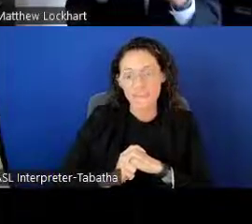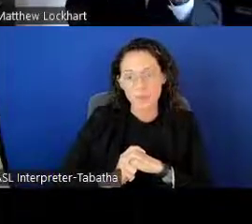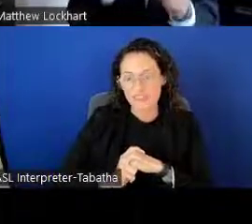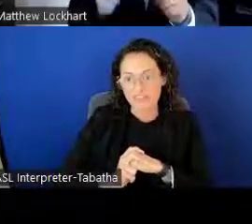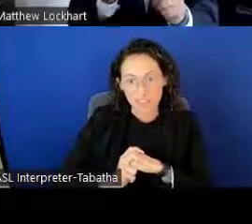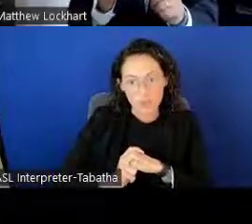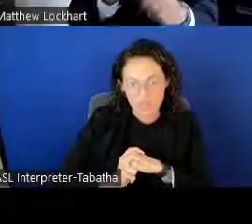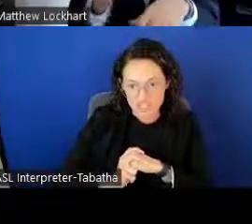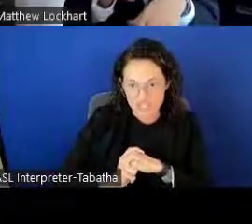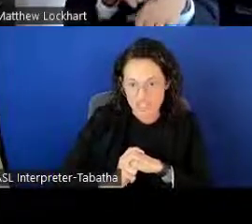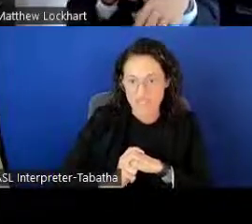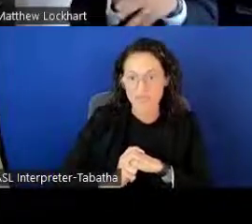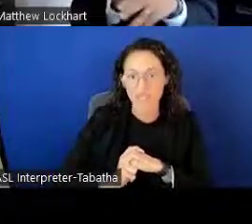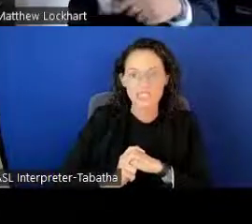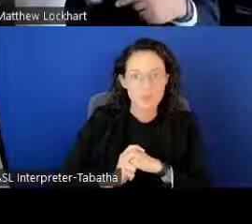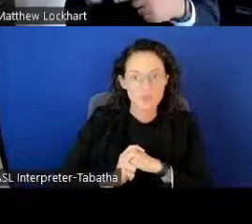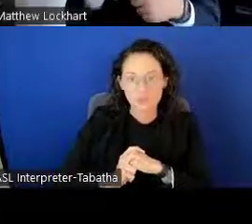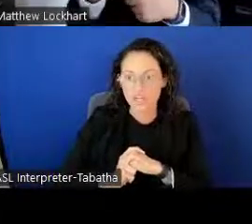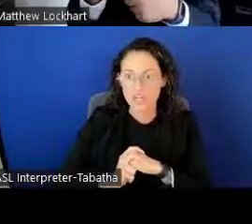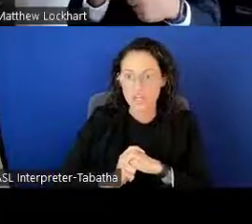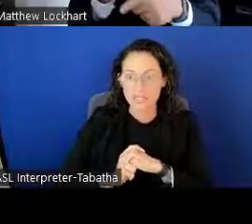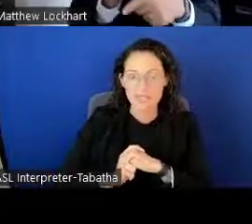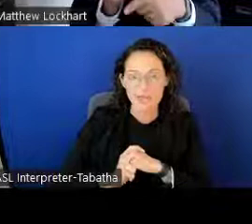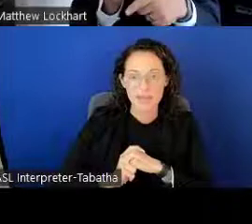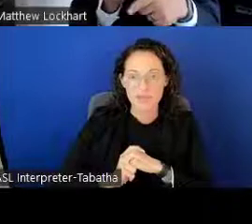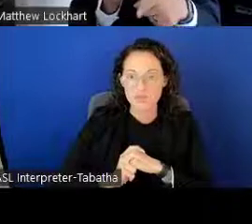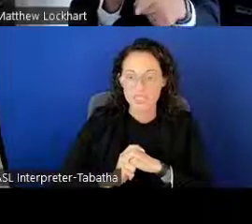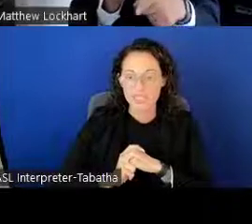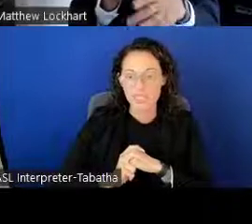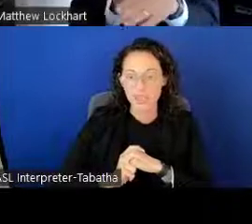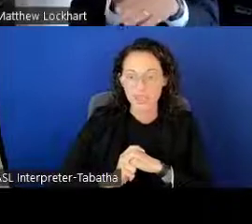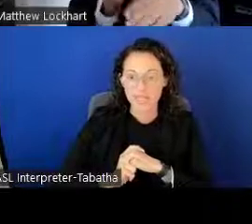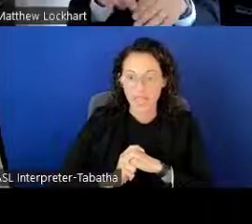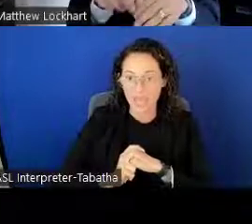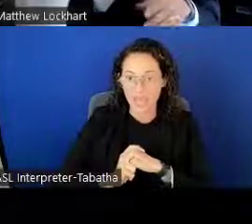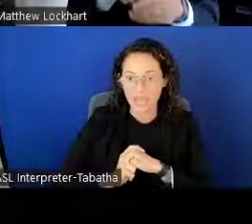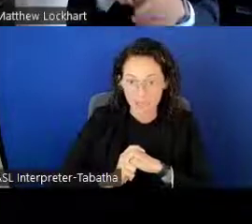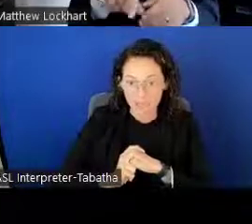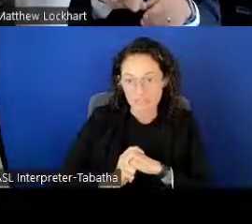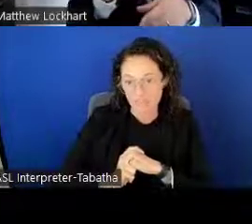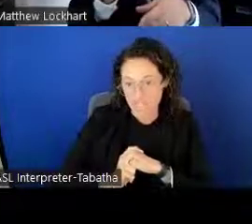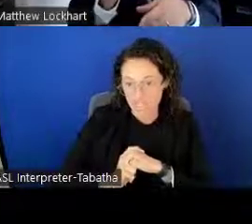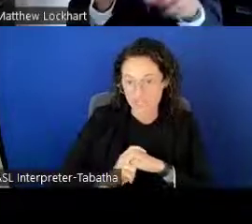if you have any questions please feel free at any time to use the Q&A function